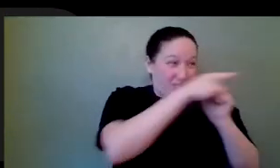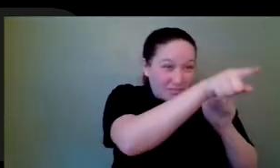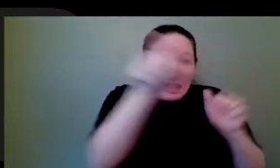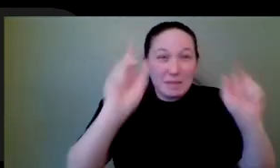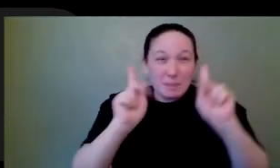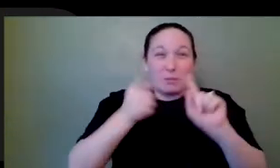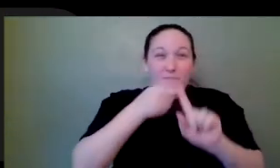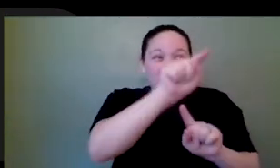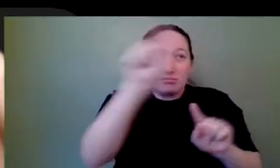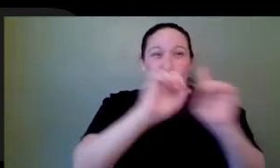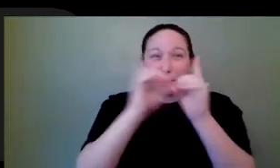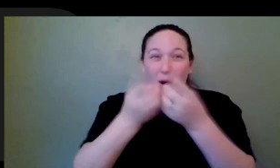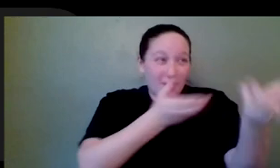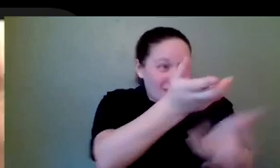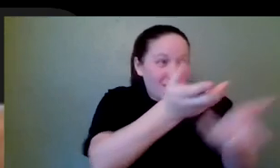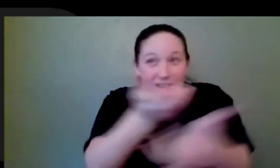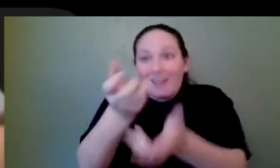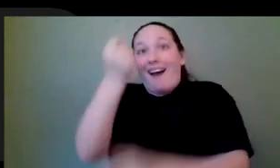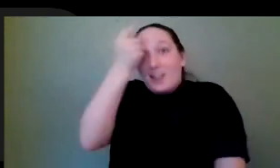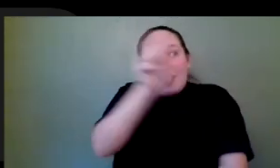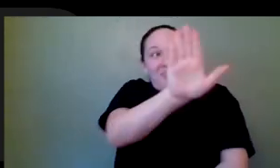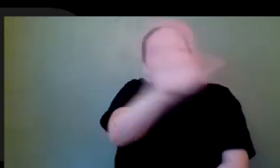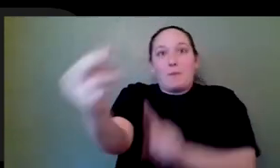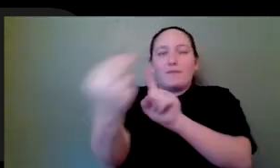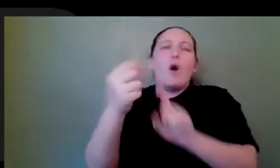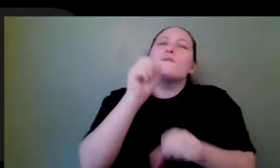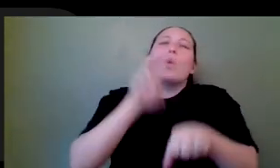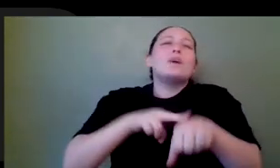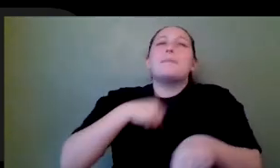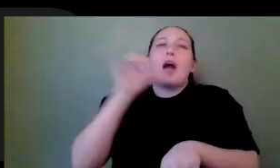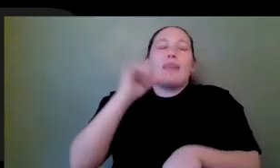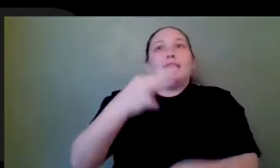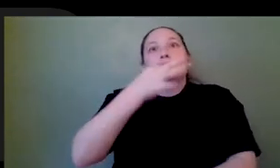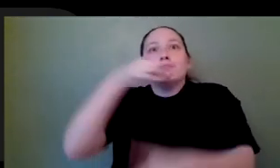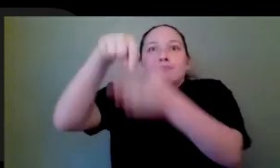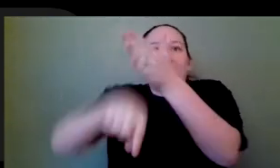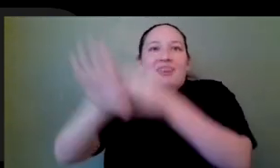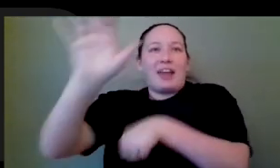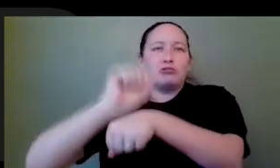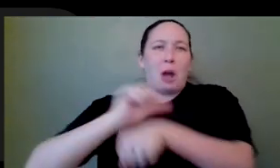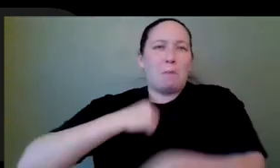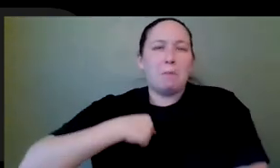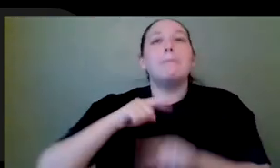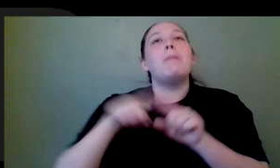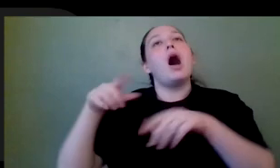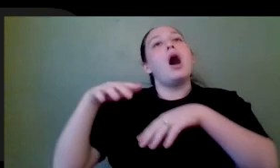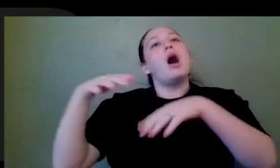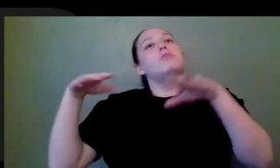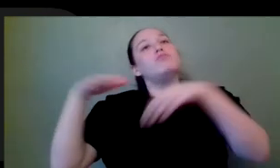how they do it or not, maybe as as in-depth as they do, but at least having a general understanding of like applicable use of their